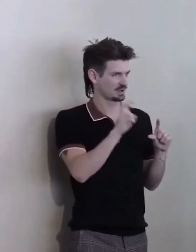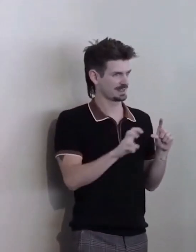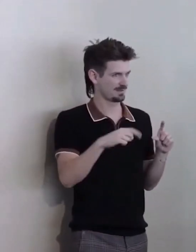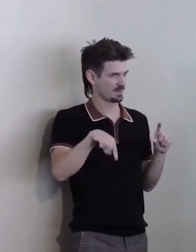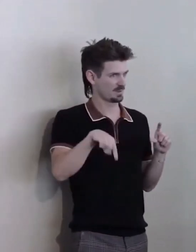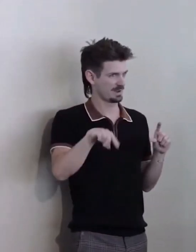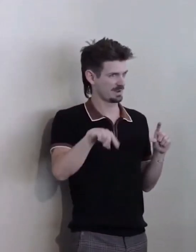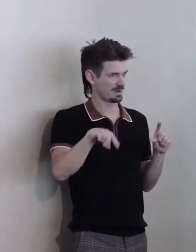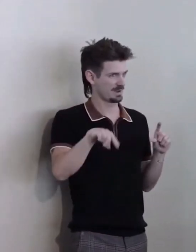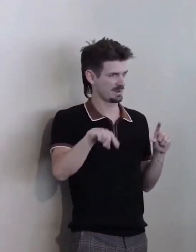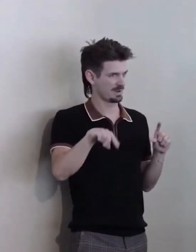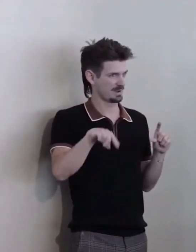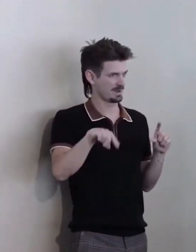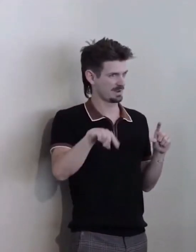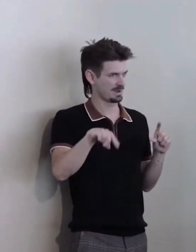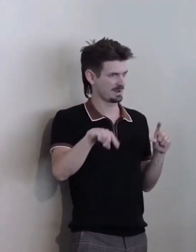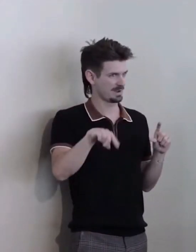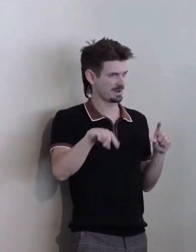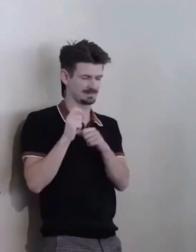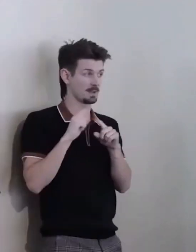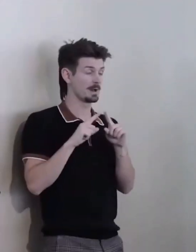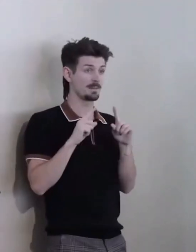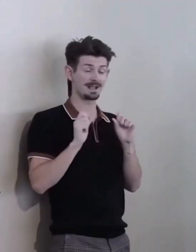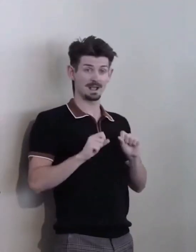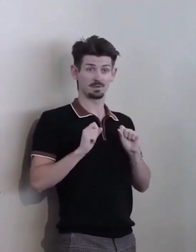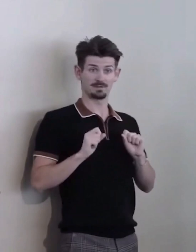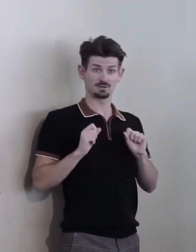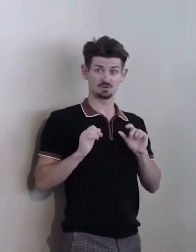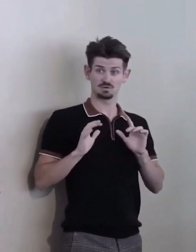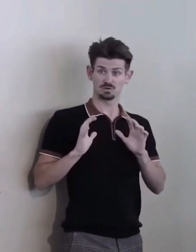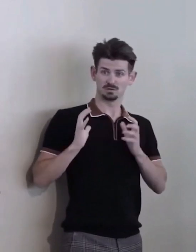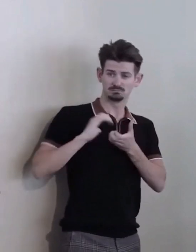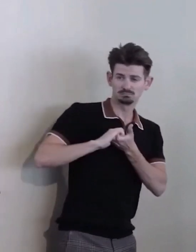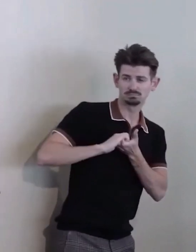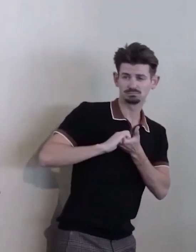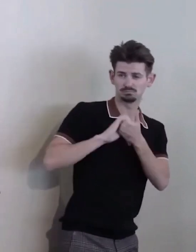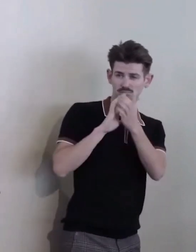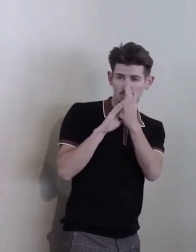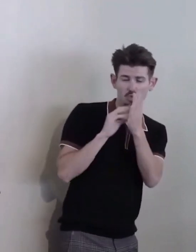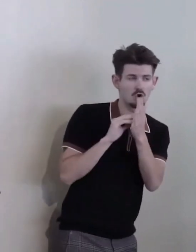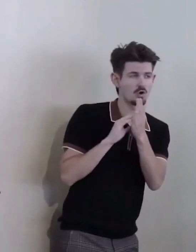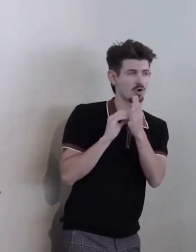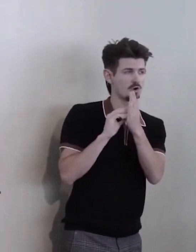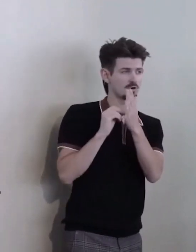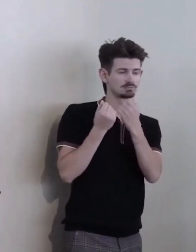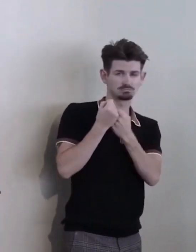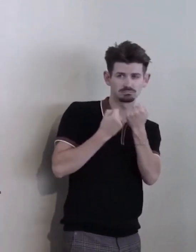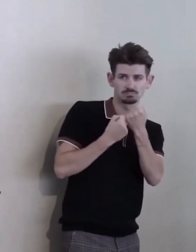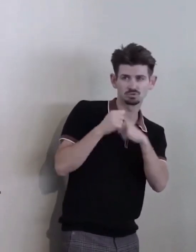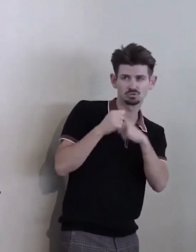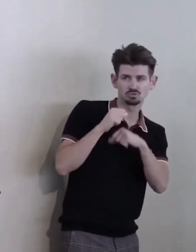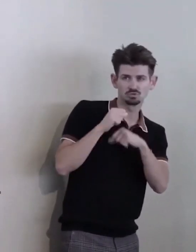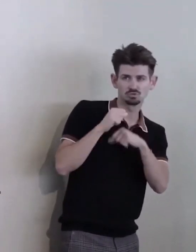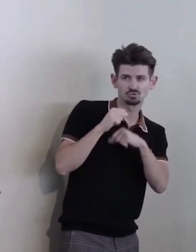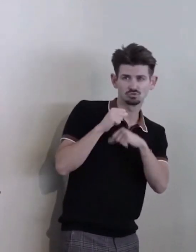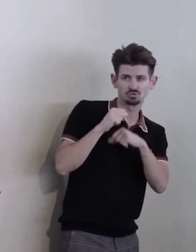But to be able to learn and partner the way that we have... Ahh... In these past several months has been just invaluable.